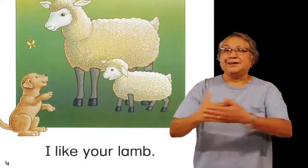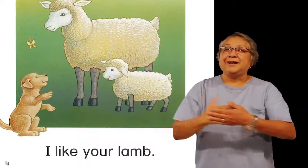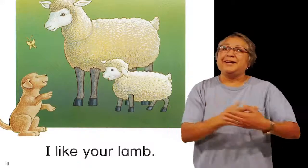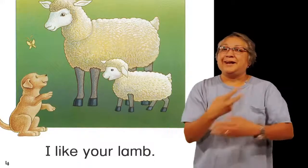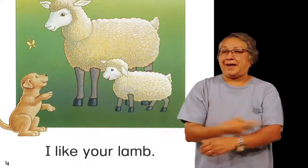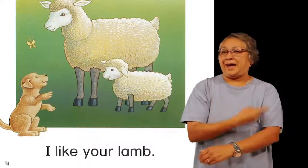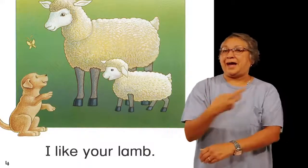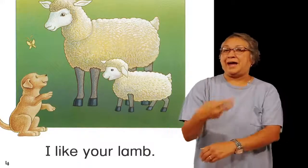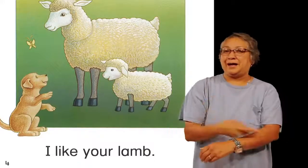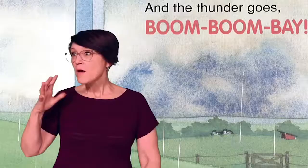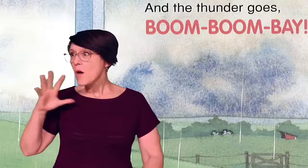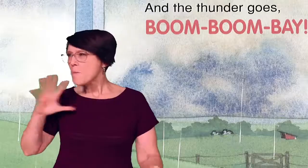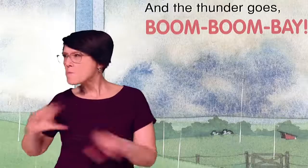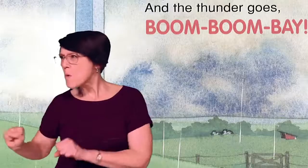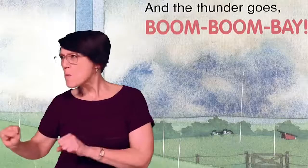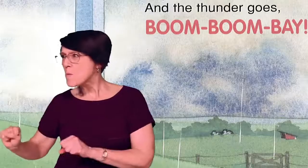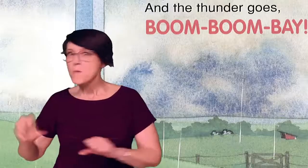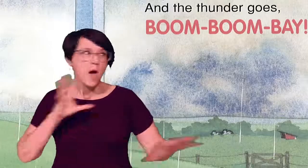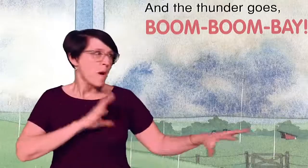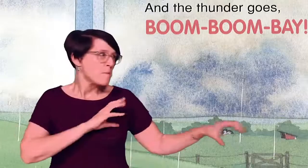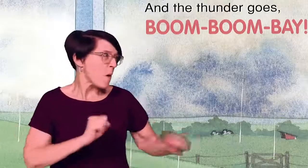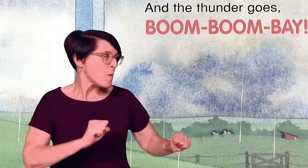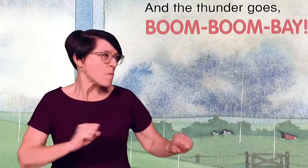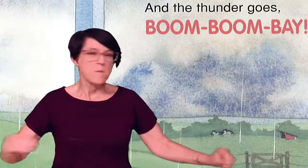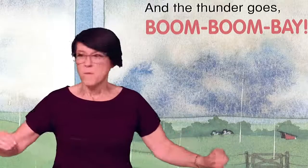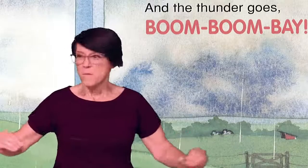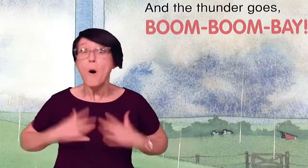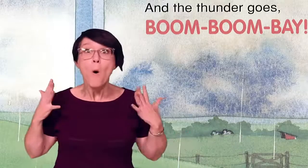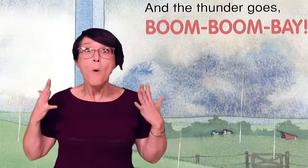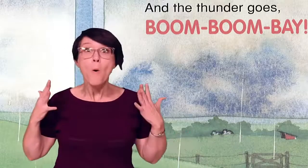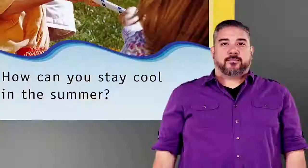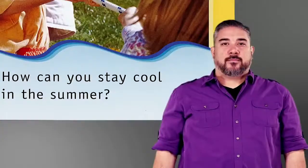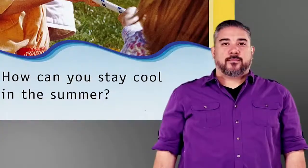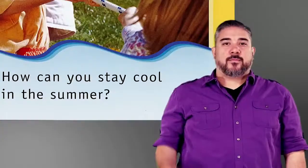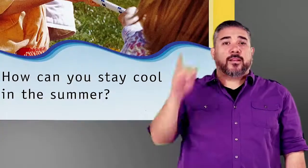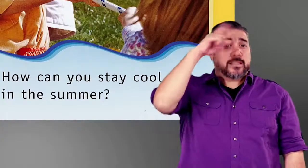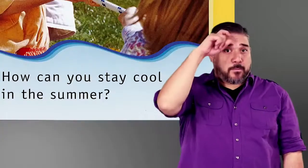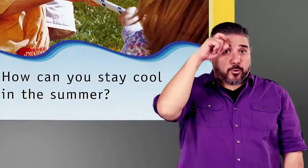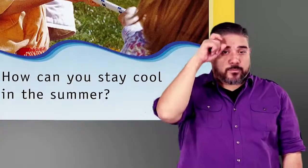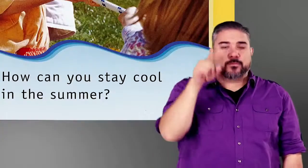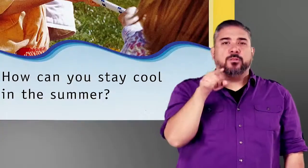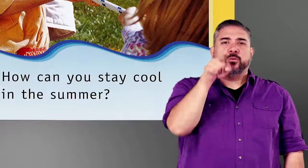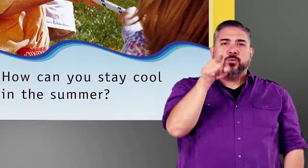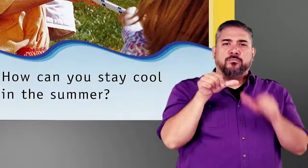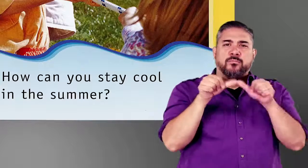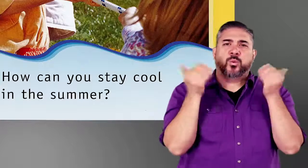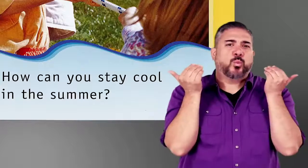baby lamb and the thunder goes